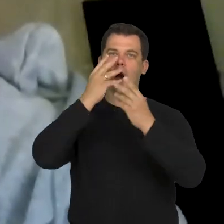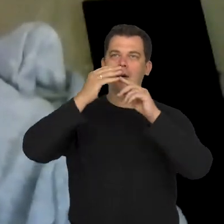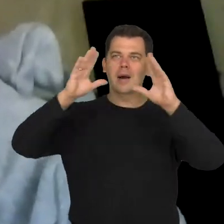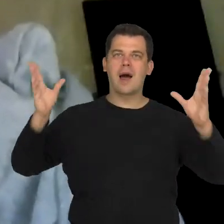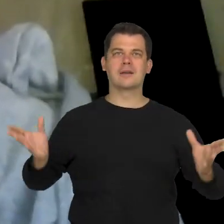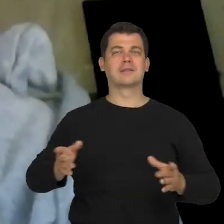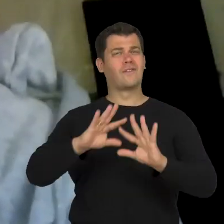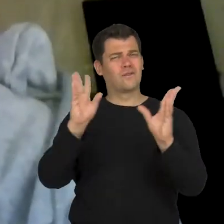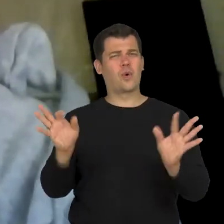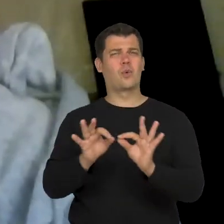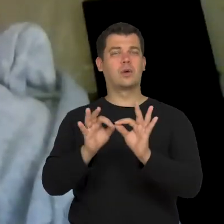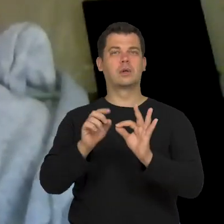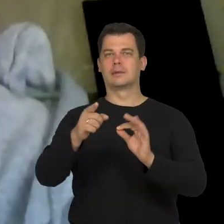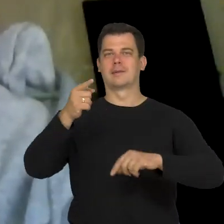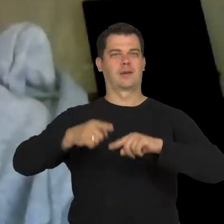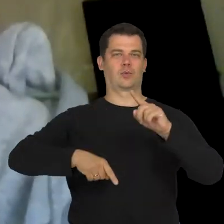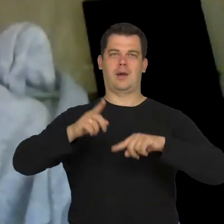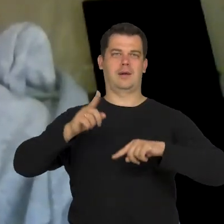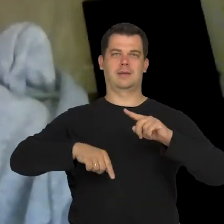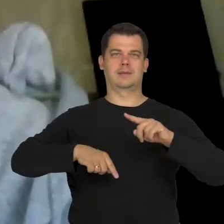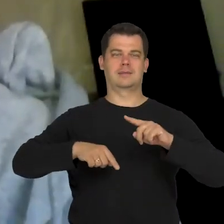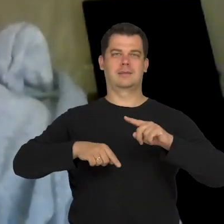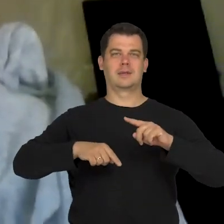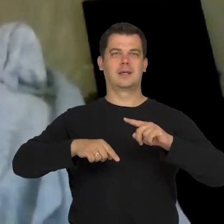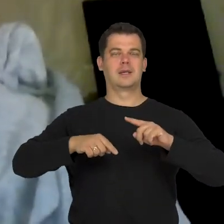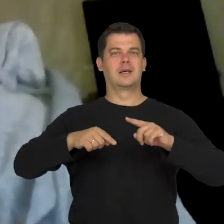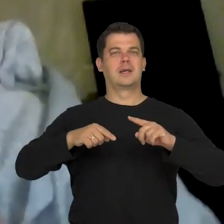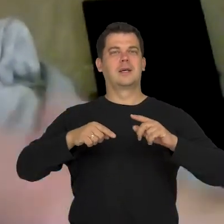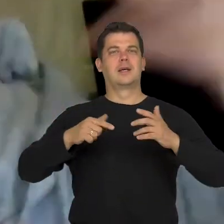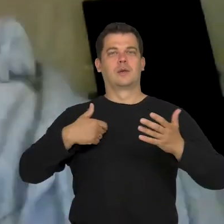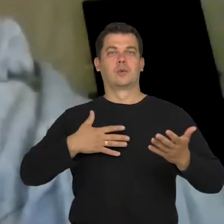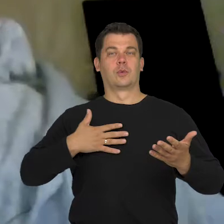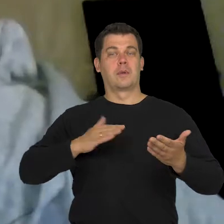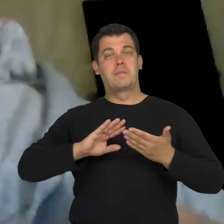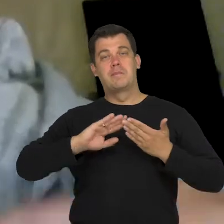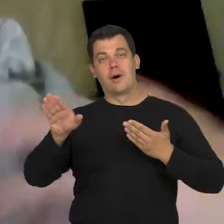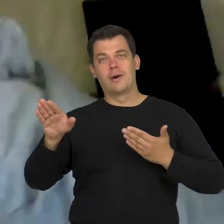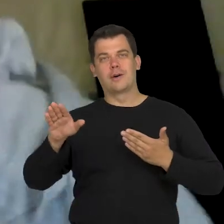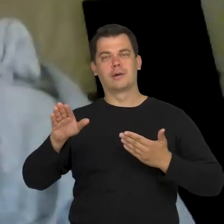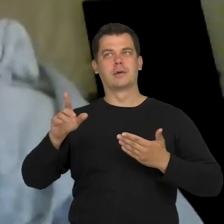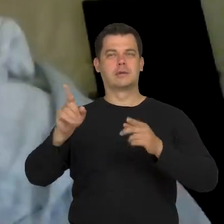It is natural that later, through plays or shows,